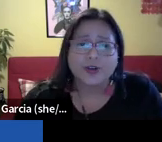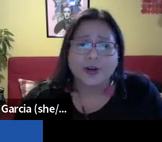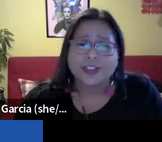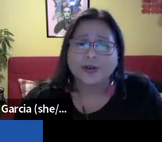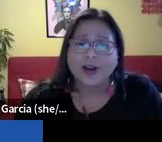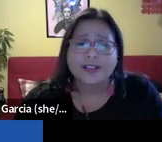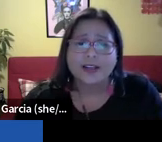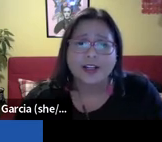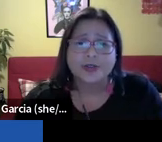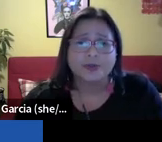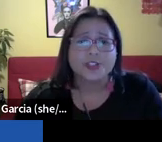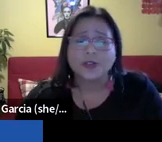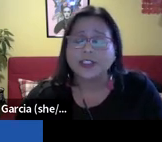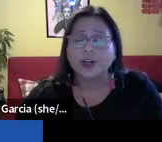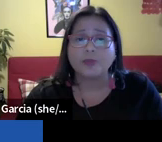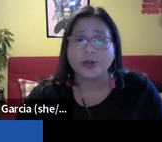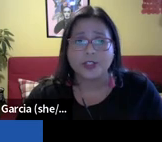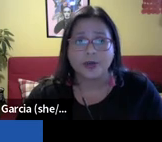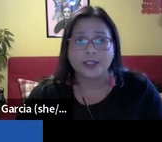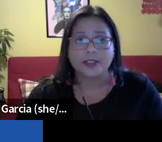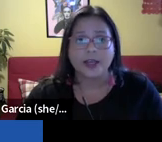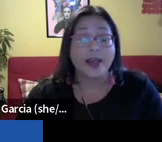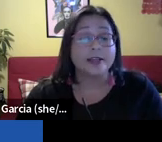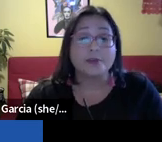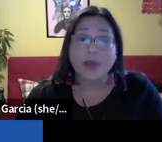and civil rights are not limited to the US Supreme Court.